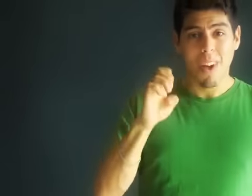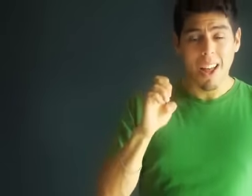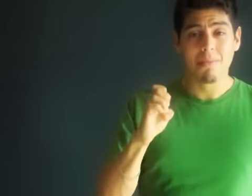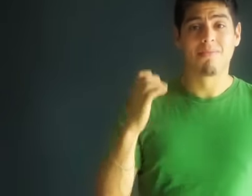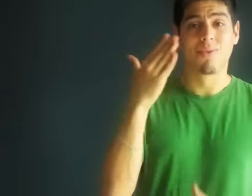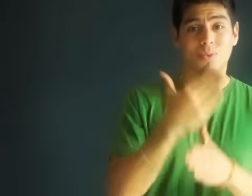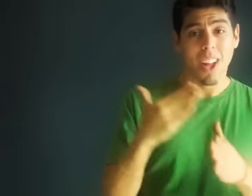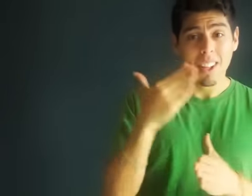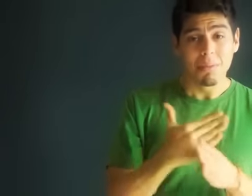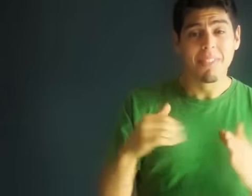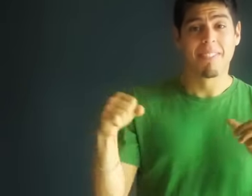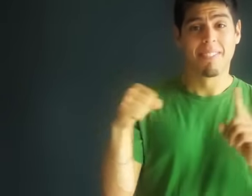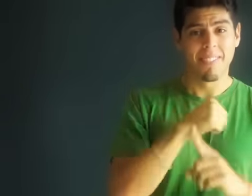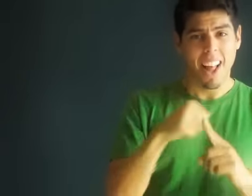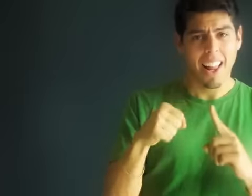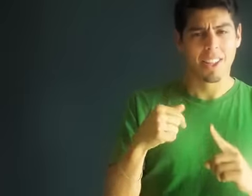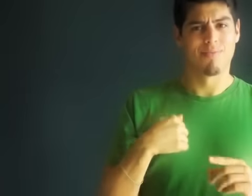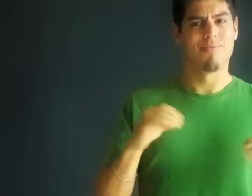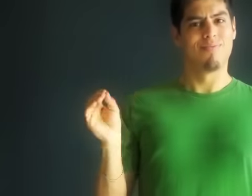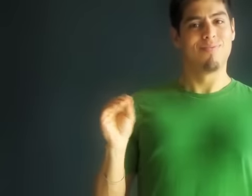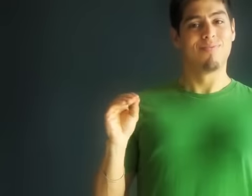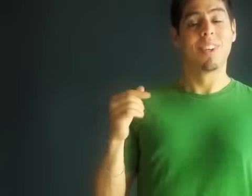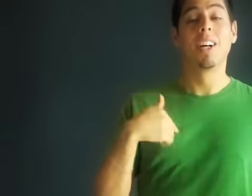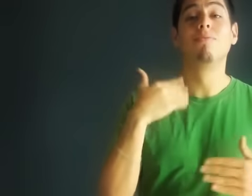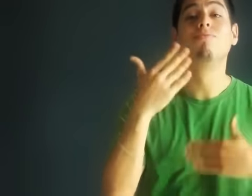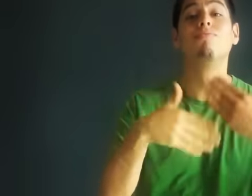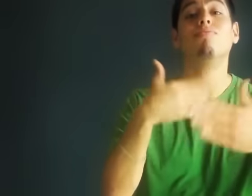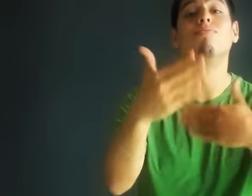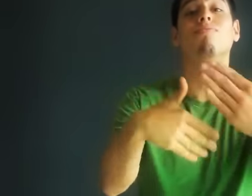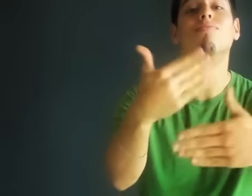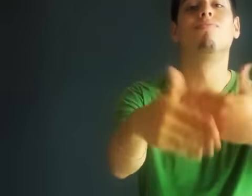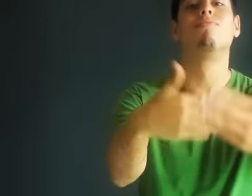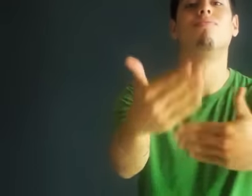sexual harassment, or sexual violence, I can carry on freely without the additional stress.